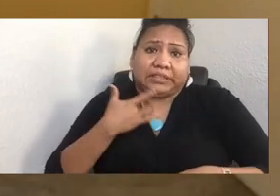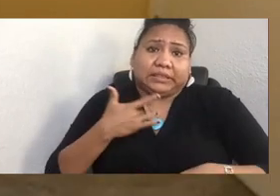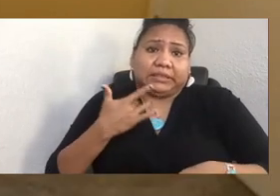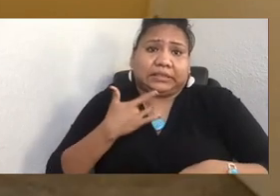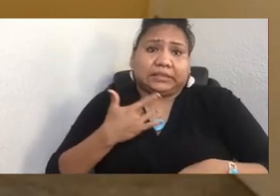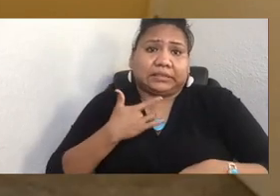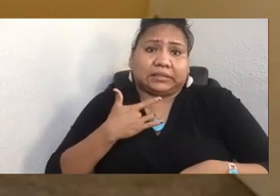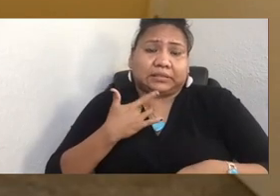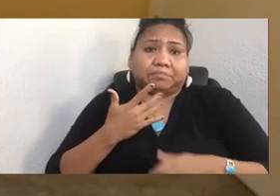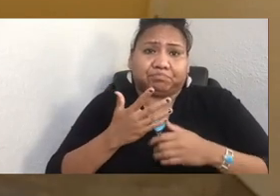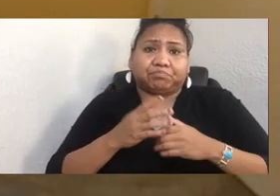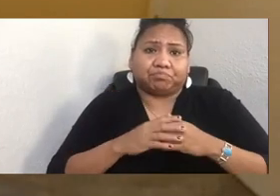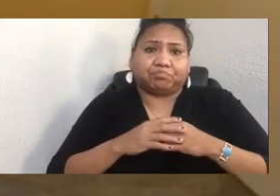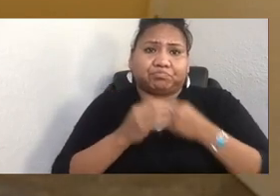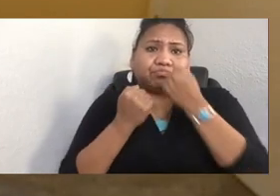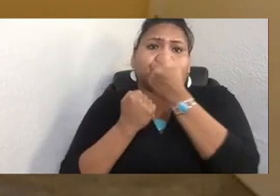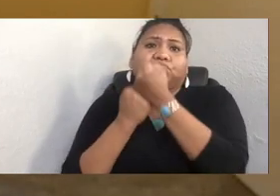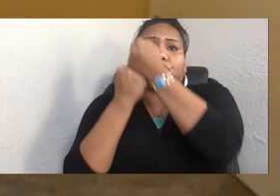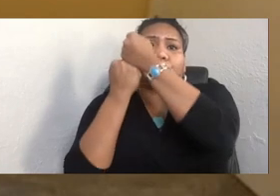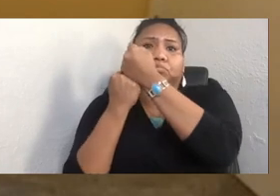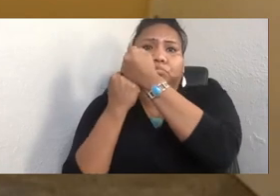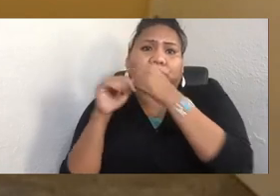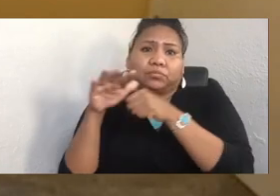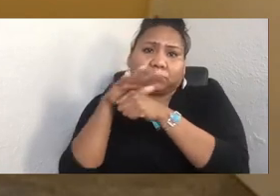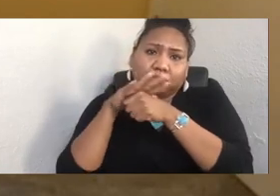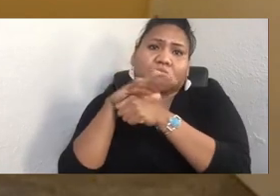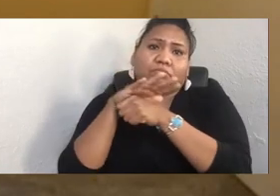local indigenous curriculum is a really good place.